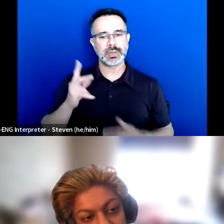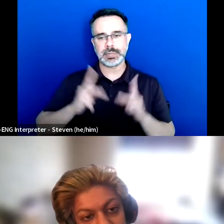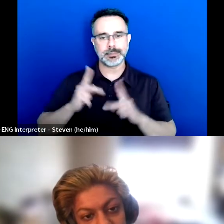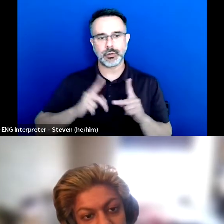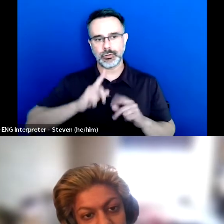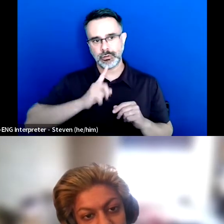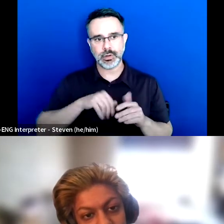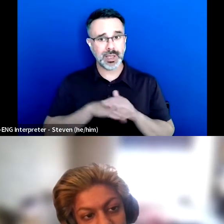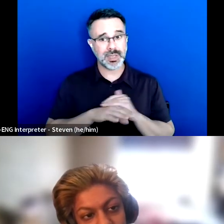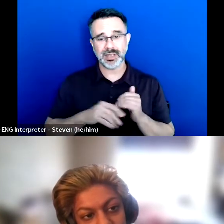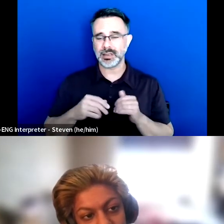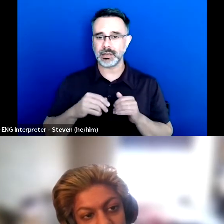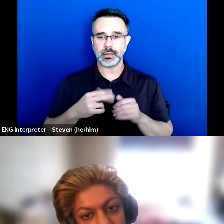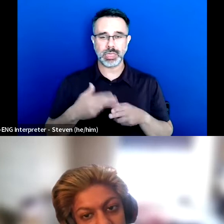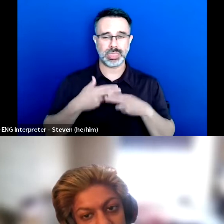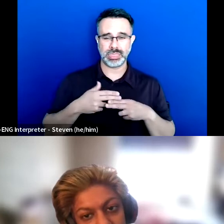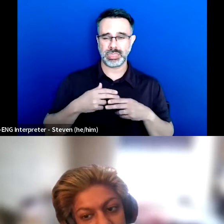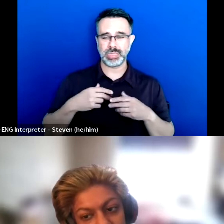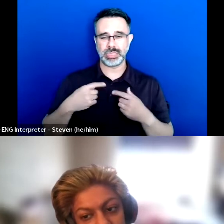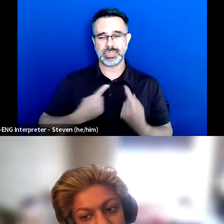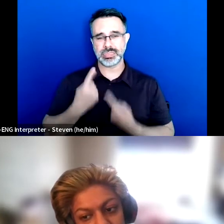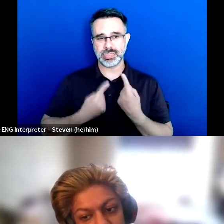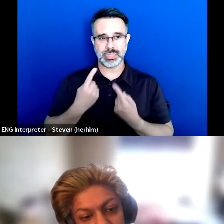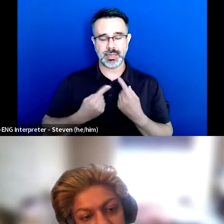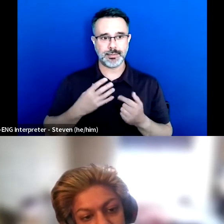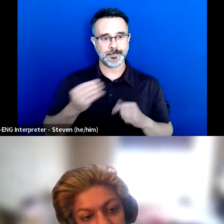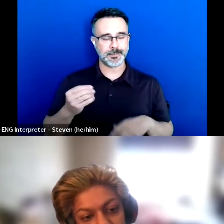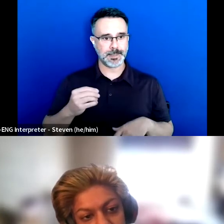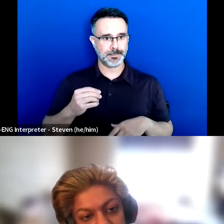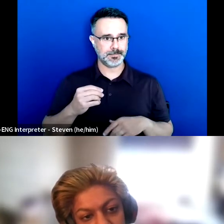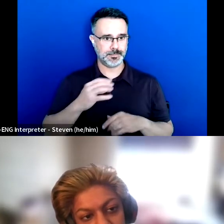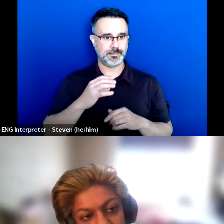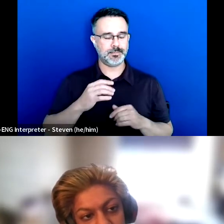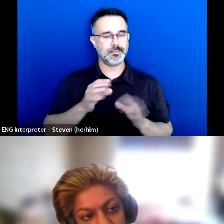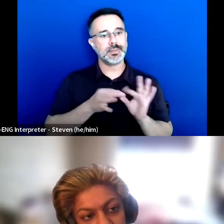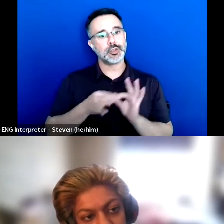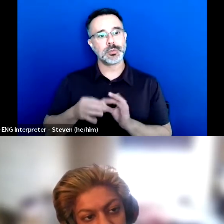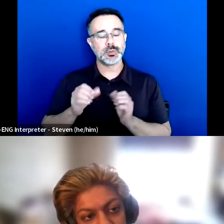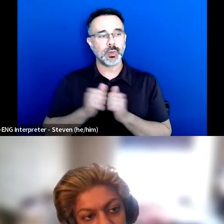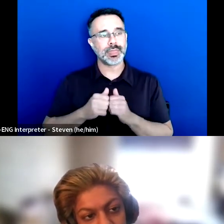in primary school was bullied quite a lot for being different, and people were kind of,